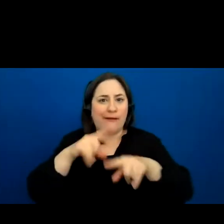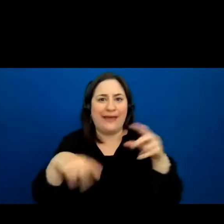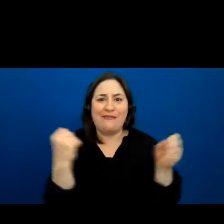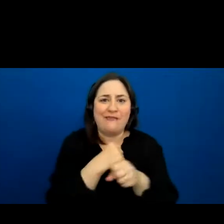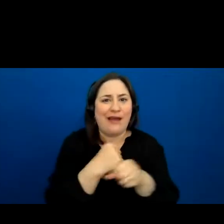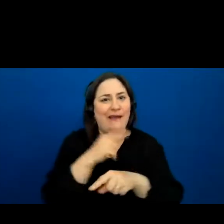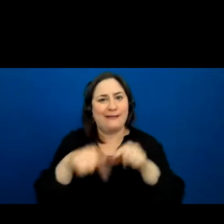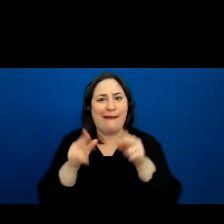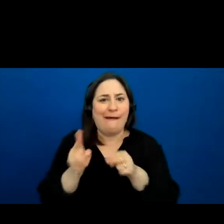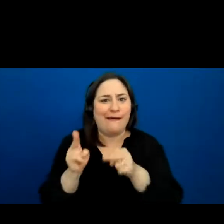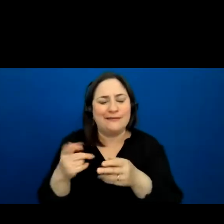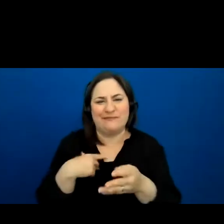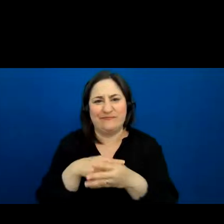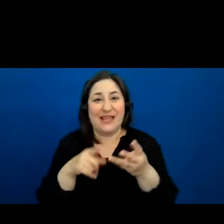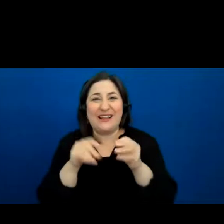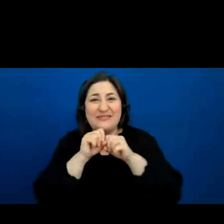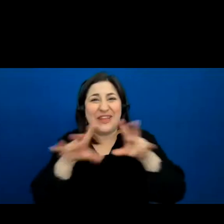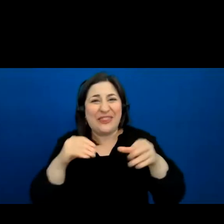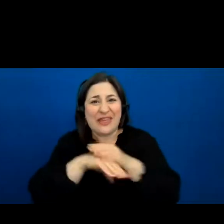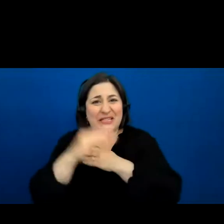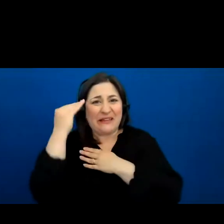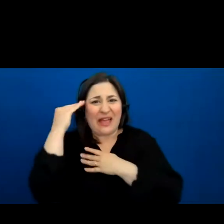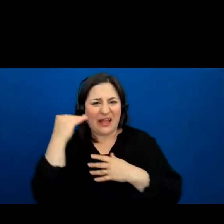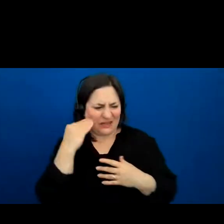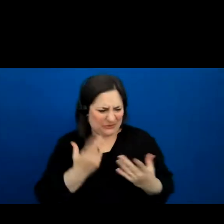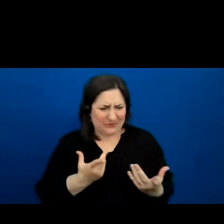and it has nothing in its head. What are we supposed to do with this being?